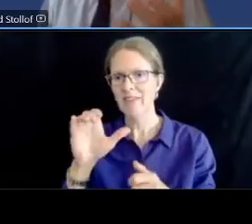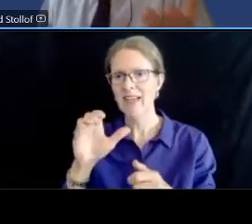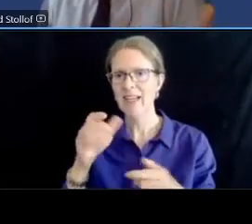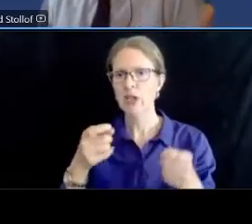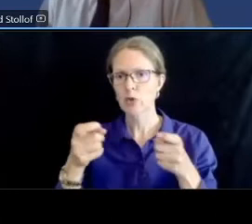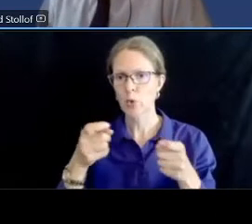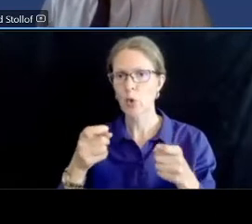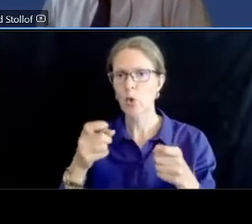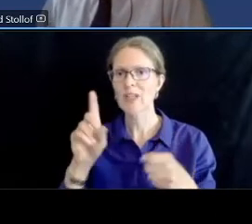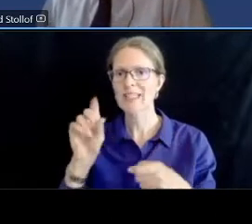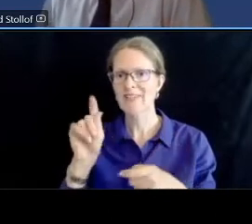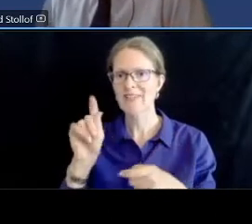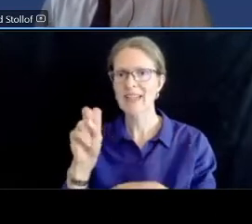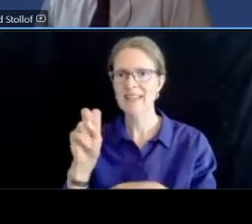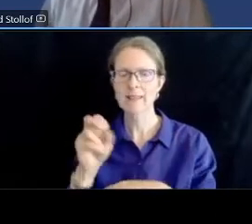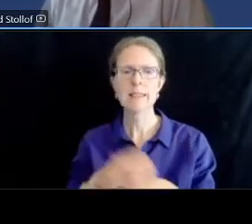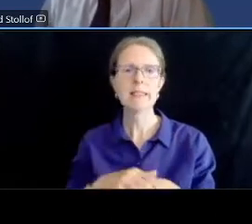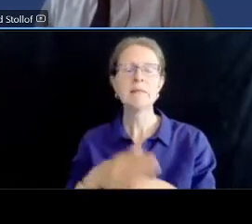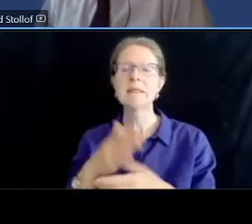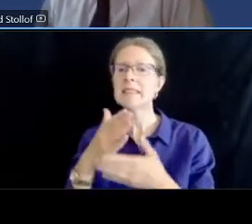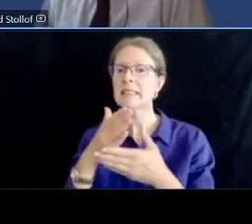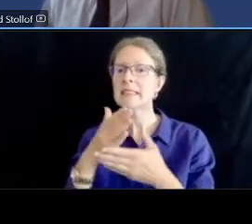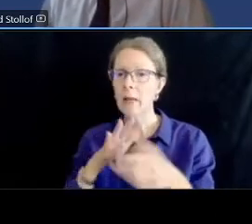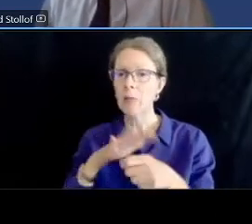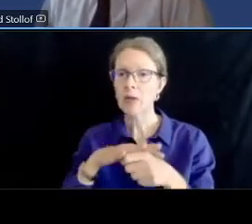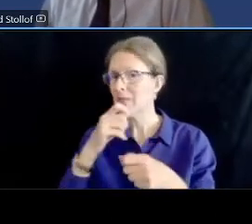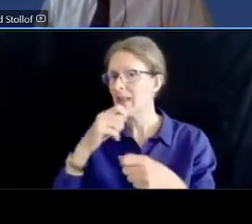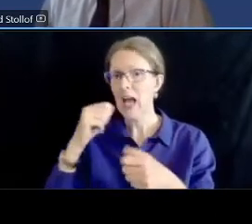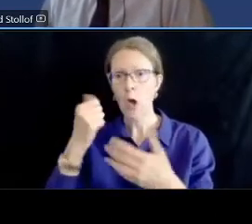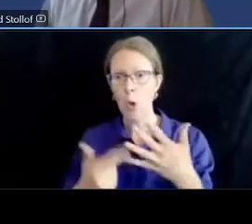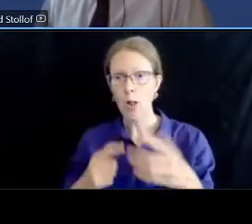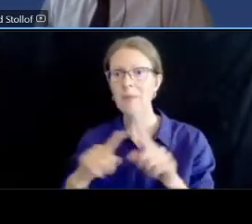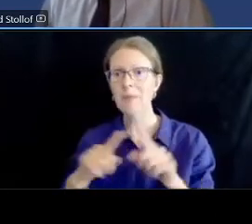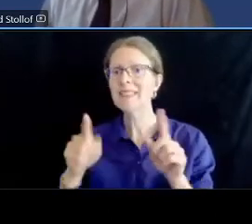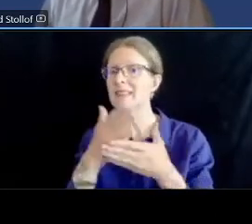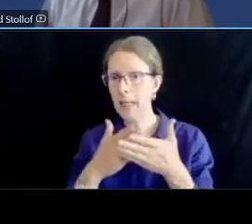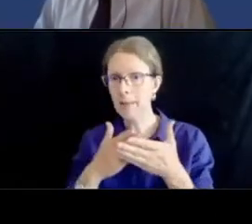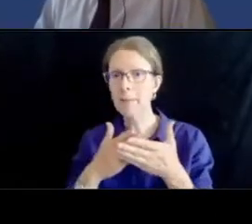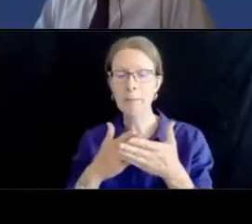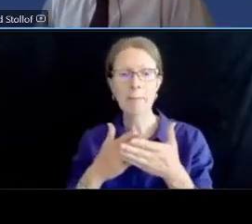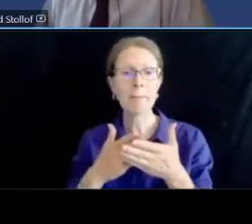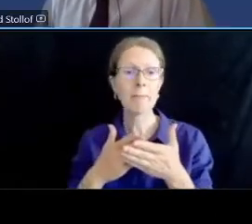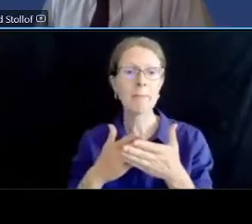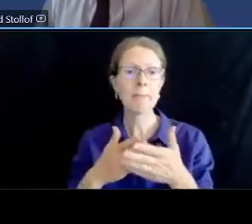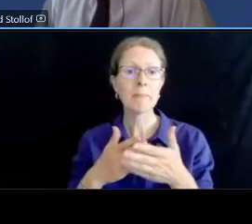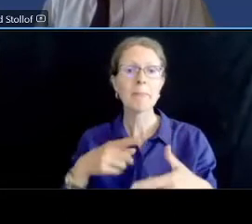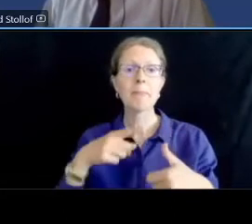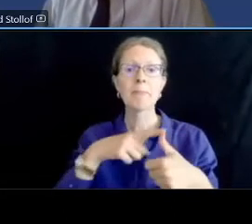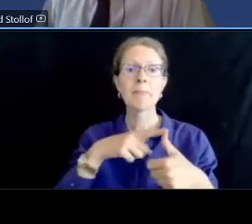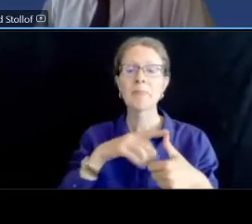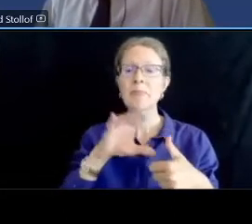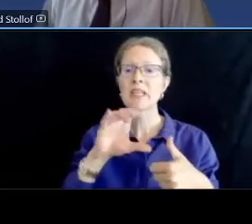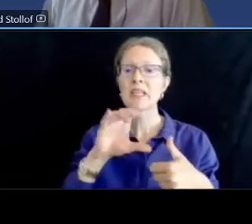locations but some of the locations that we may look at include chevy chase parkway nevada avenue